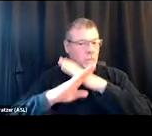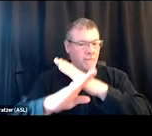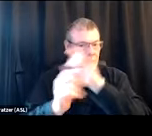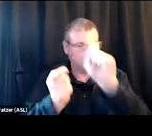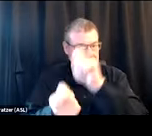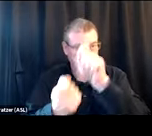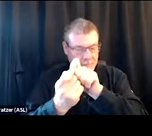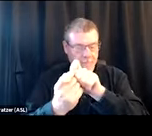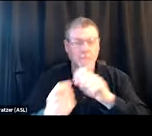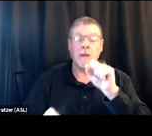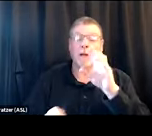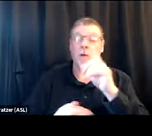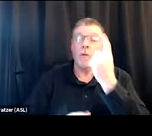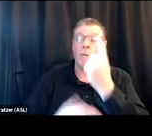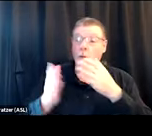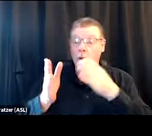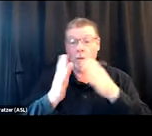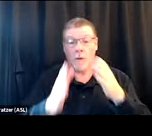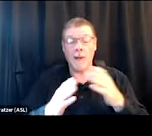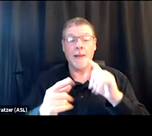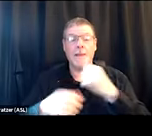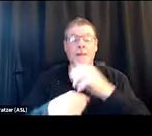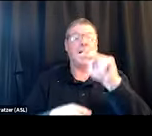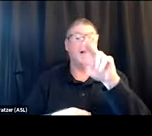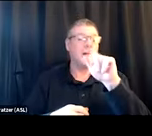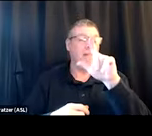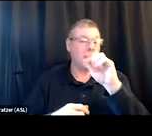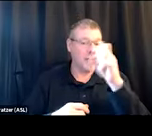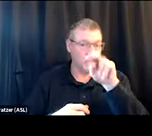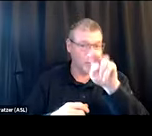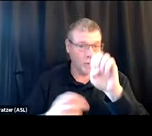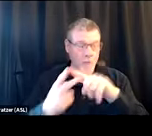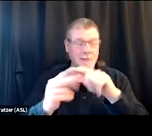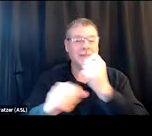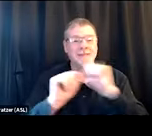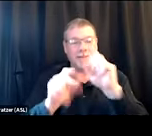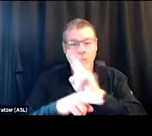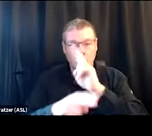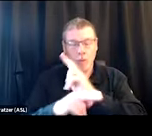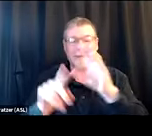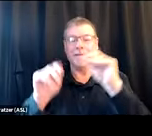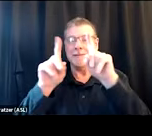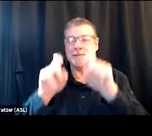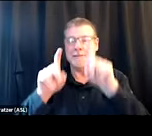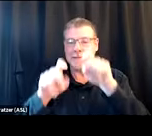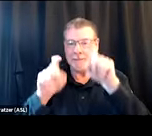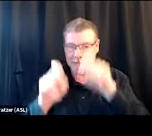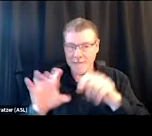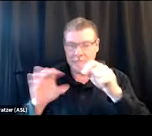So one way is making naloxone safer use kits and test strips, fentanyl or xylazine test strips,